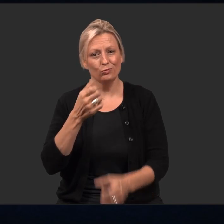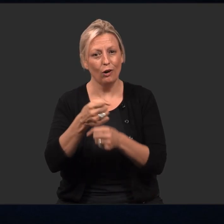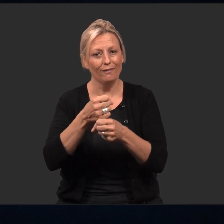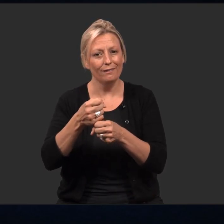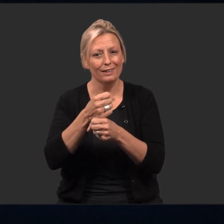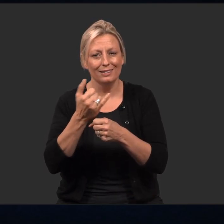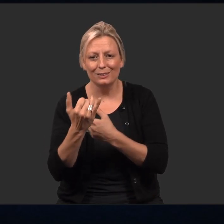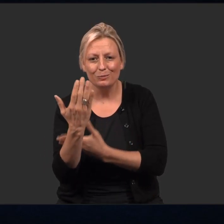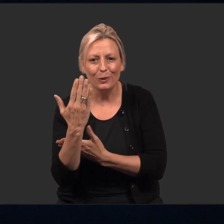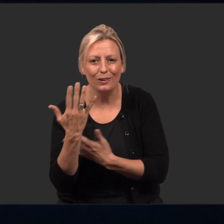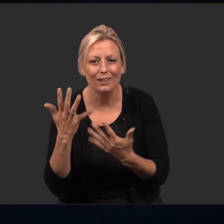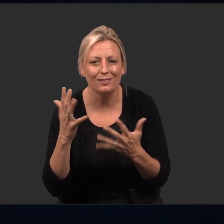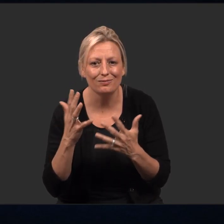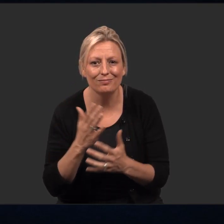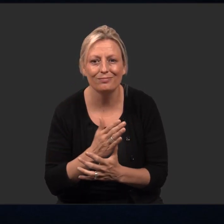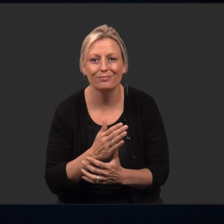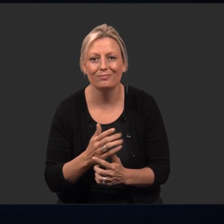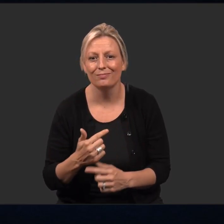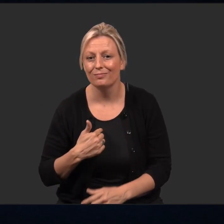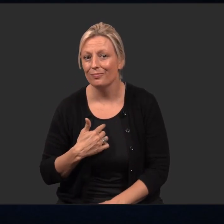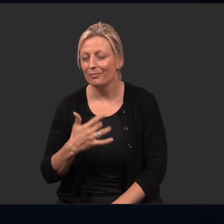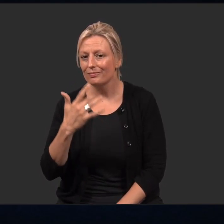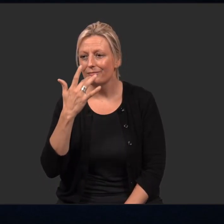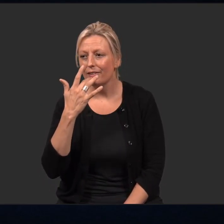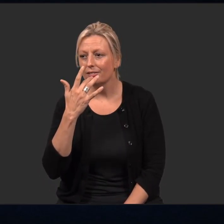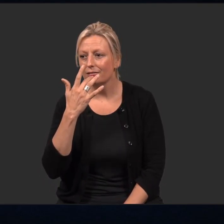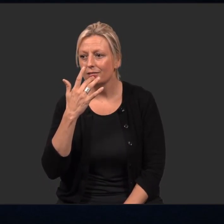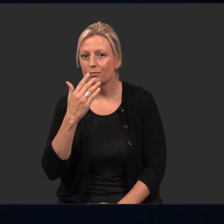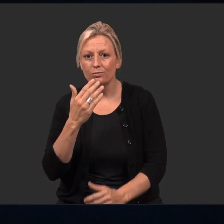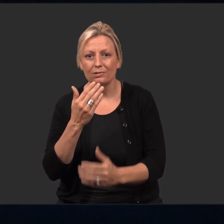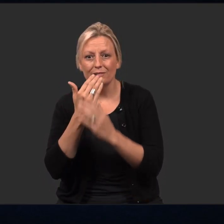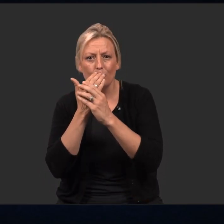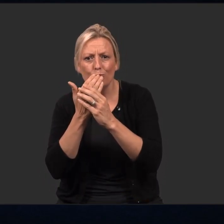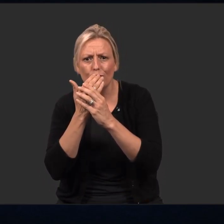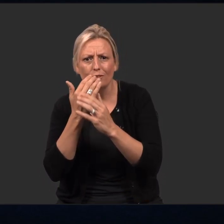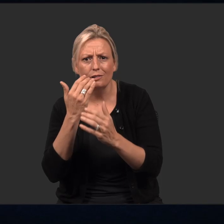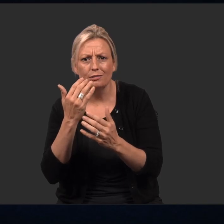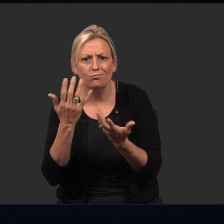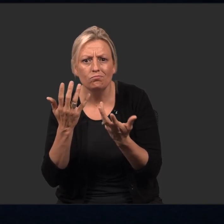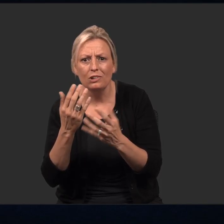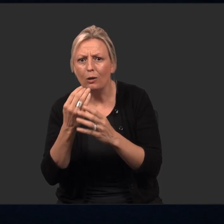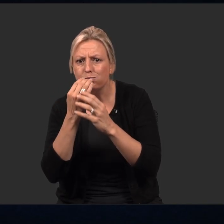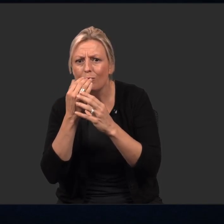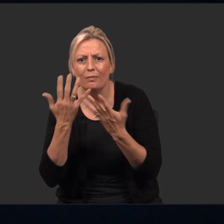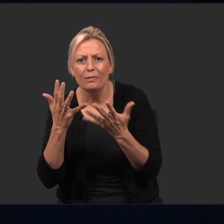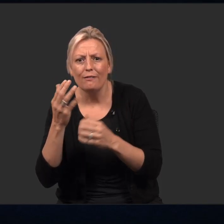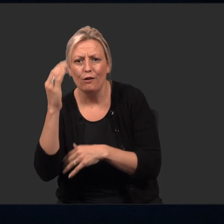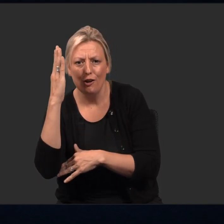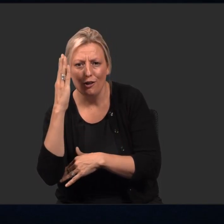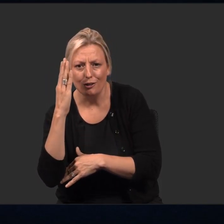It could be coffee you had this morning, or the sandwich you had for lunch.